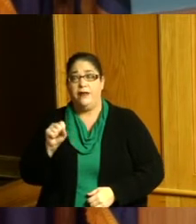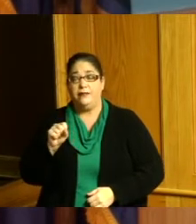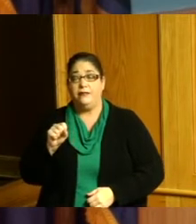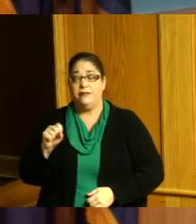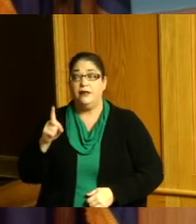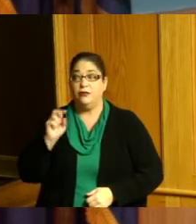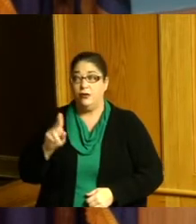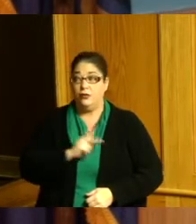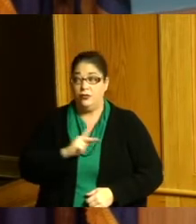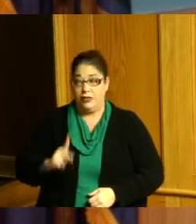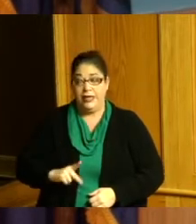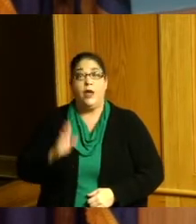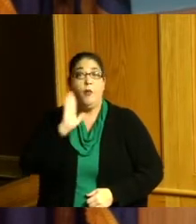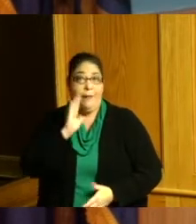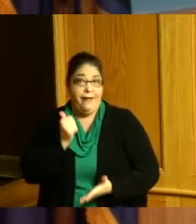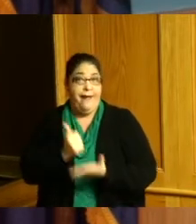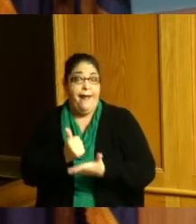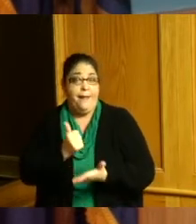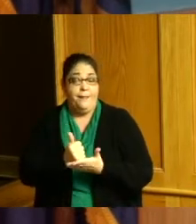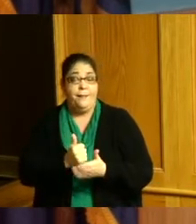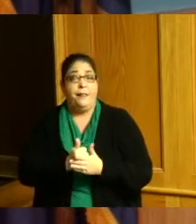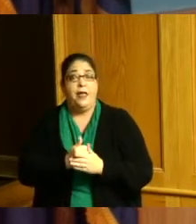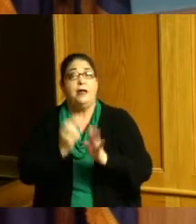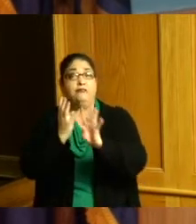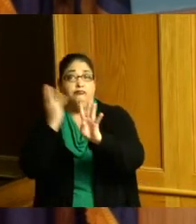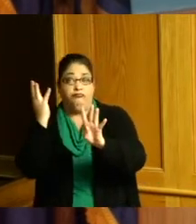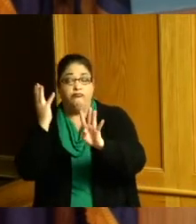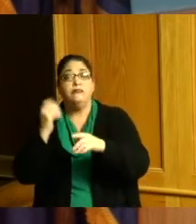that's got to get out of that pipeline but we helped a lot of people we're still going to help